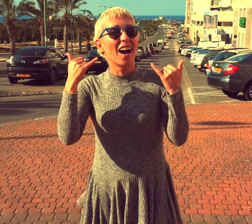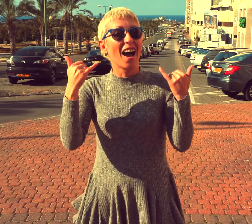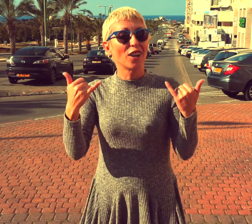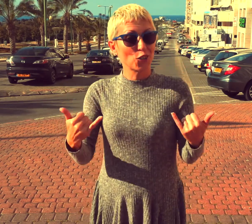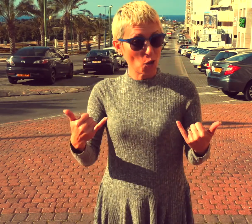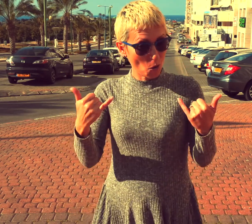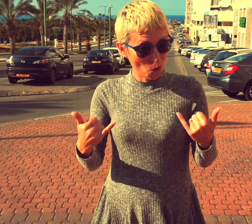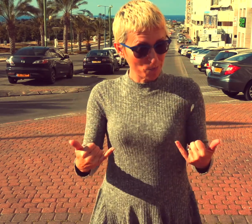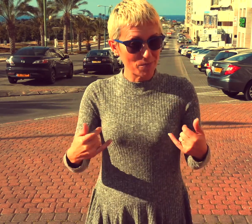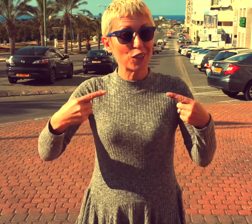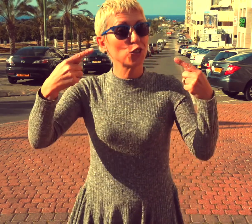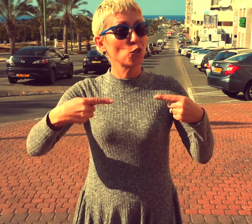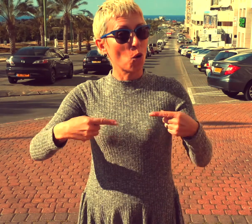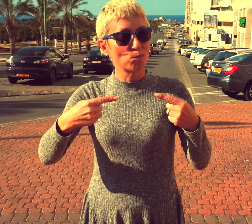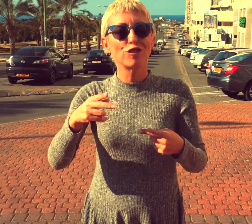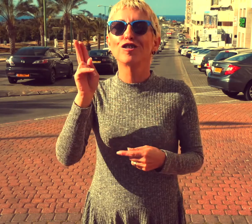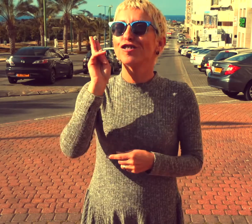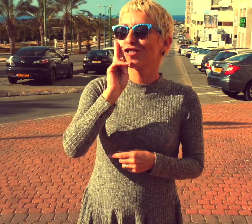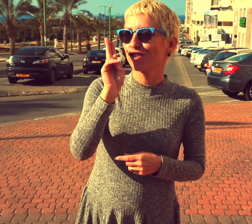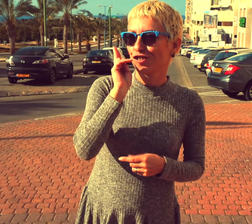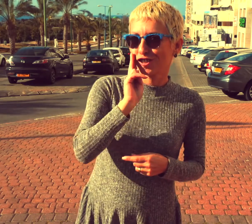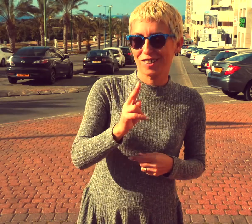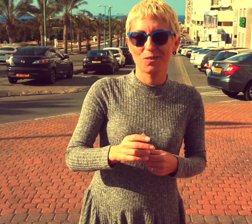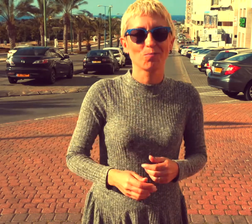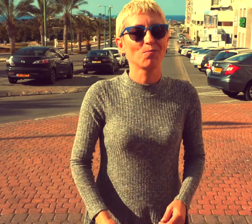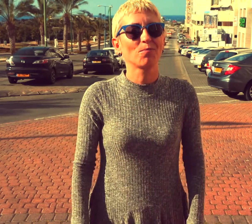Today is Friday